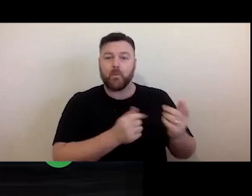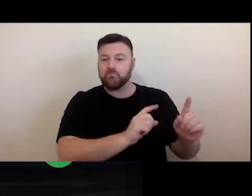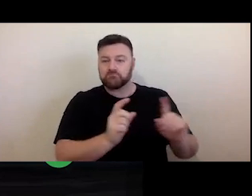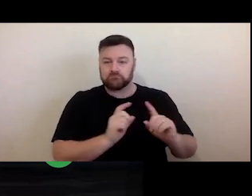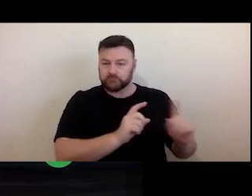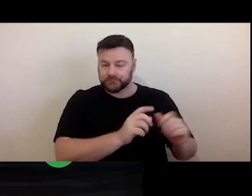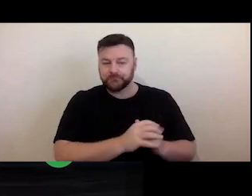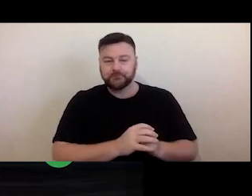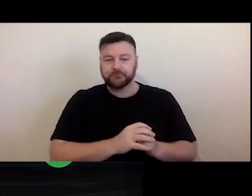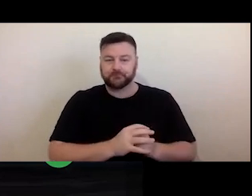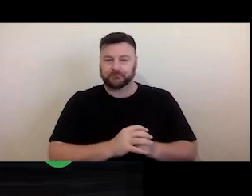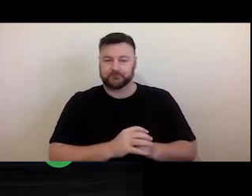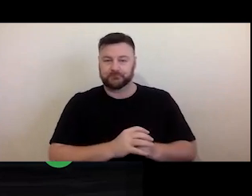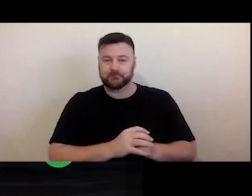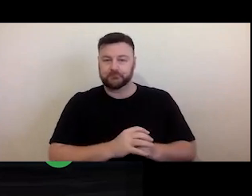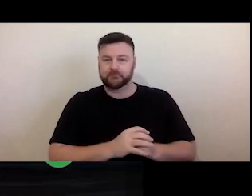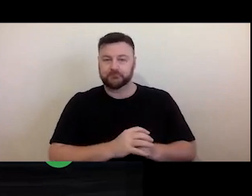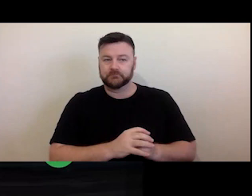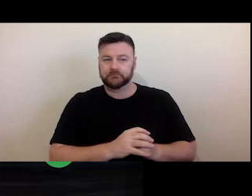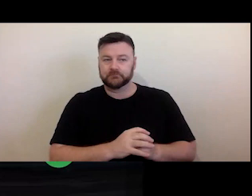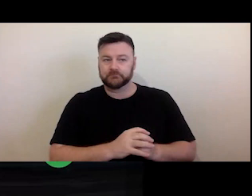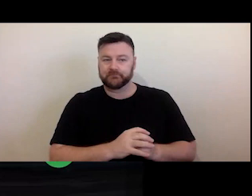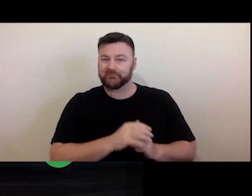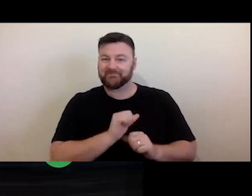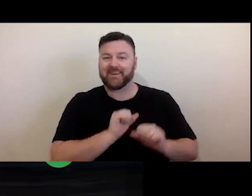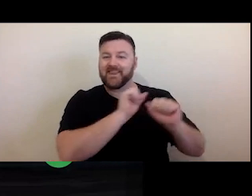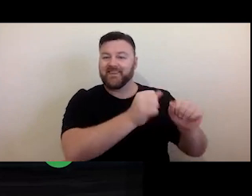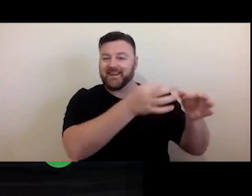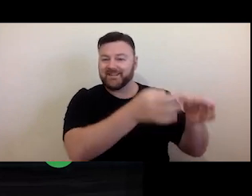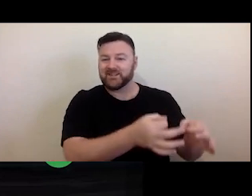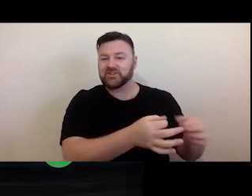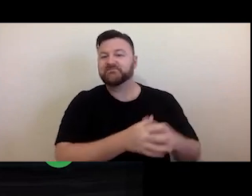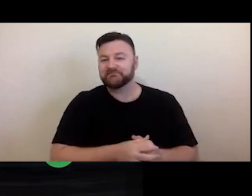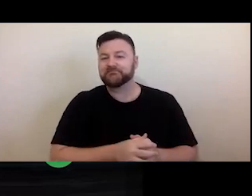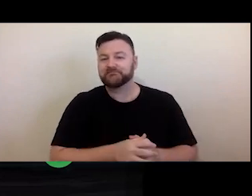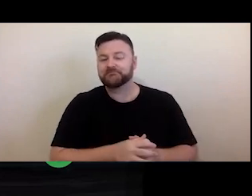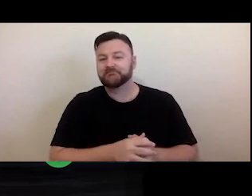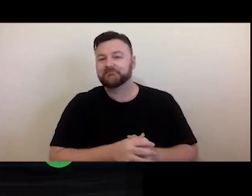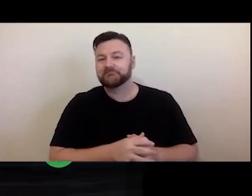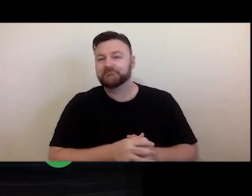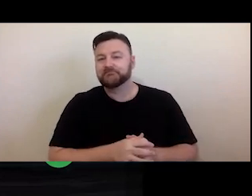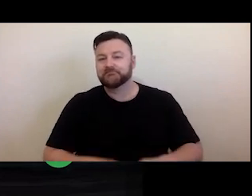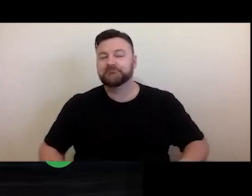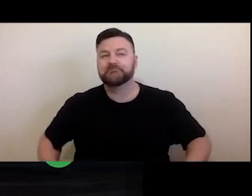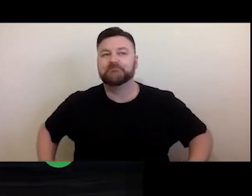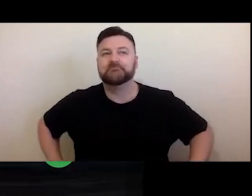specific uses, is actually up to them as the exclusive licensee. They